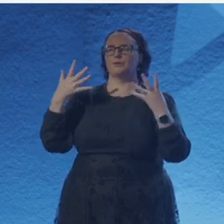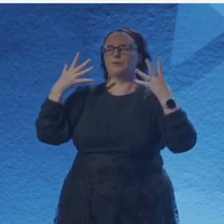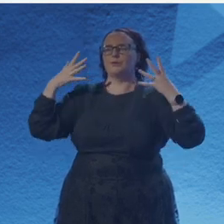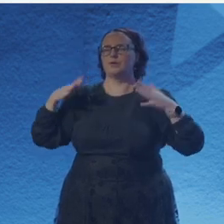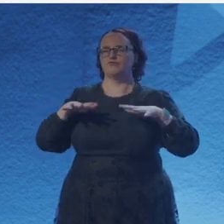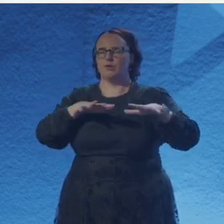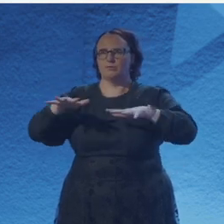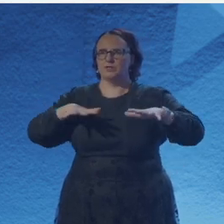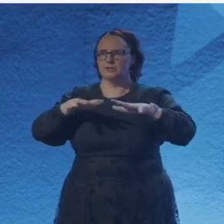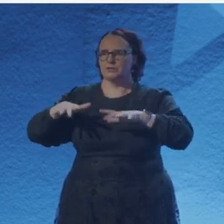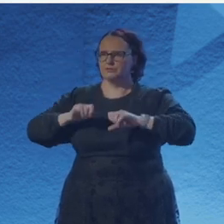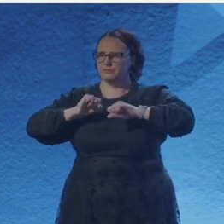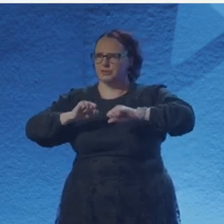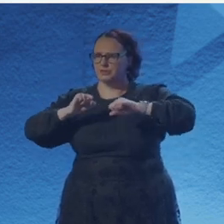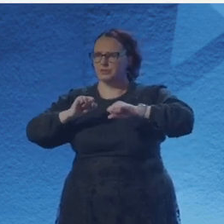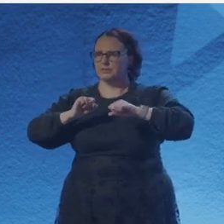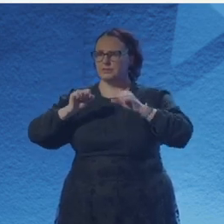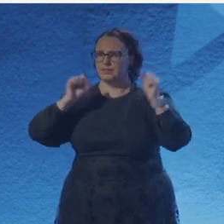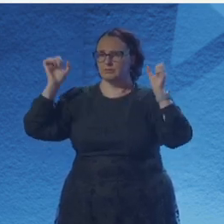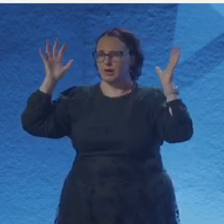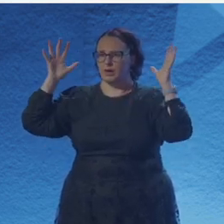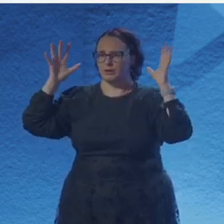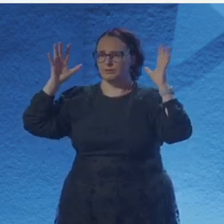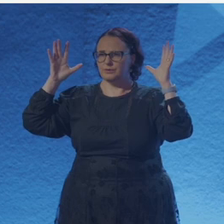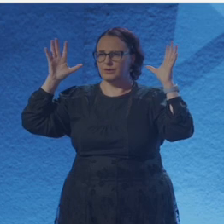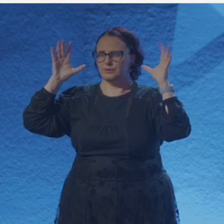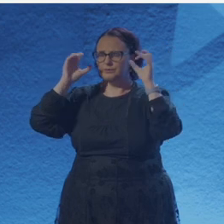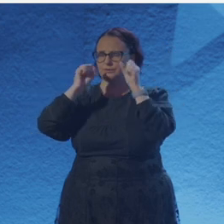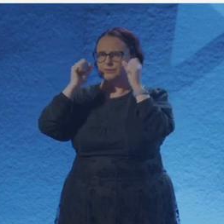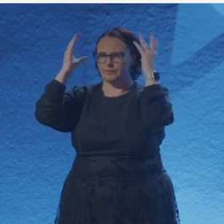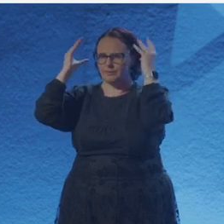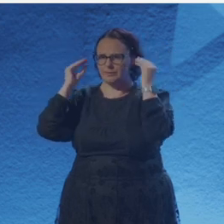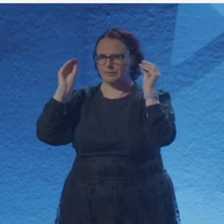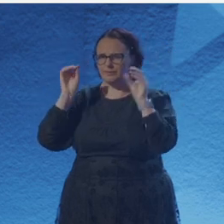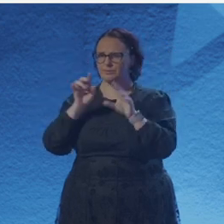I am ready to feel weightless. Finally, the lowering,